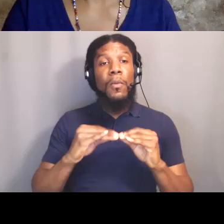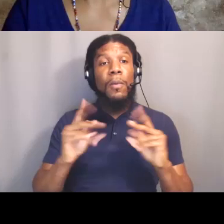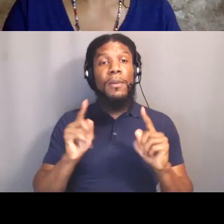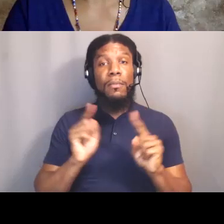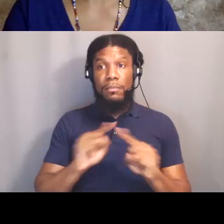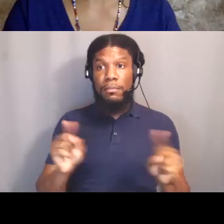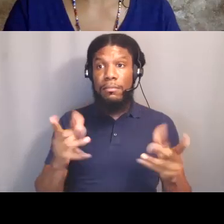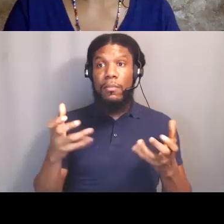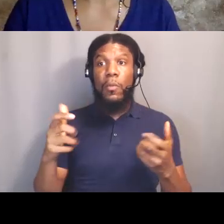All right.